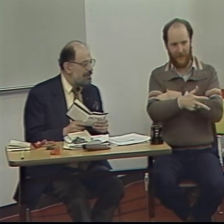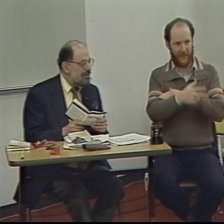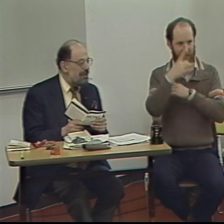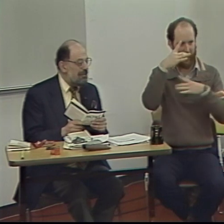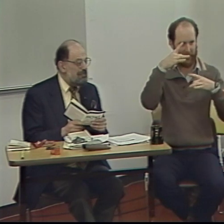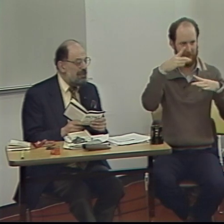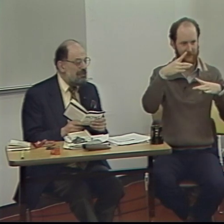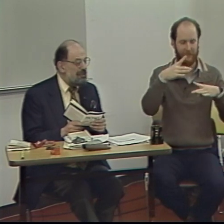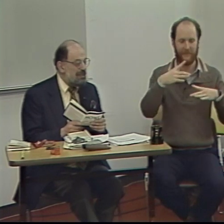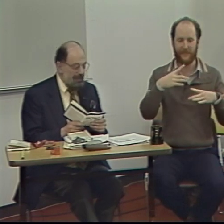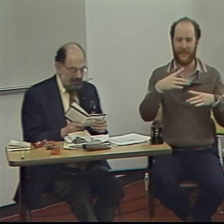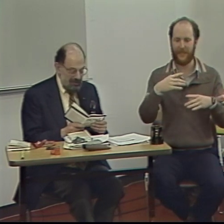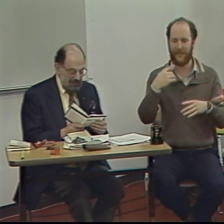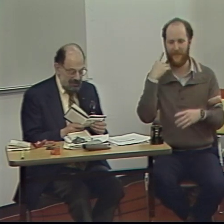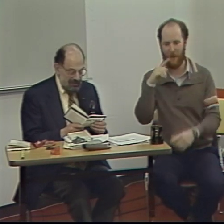"Of Bickford's cafeteria